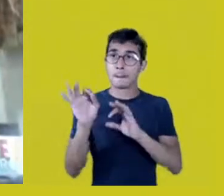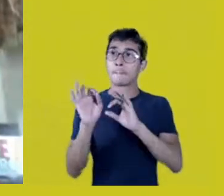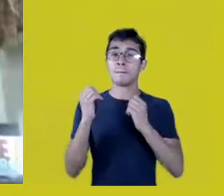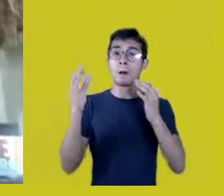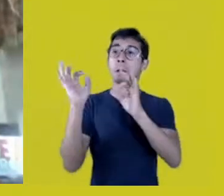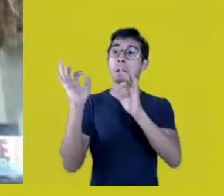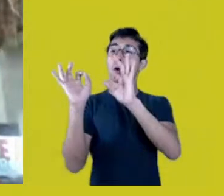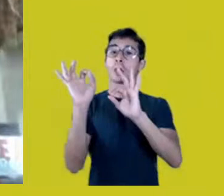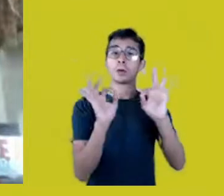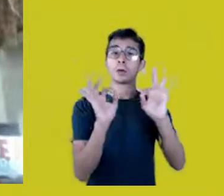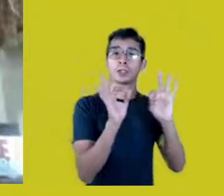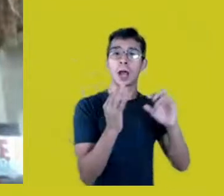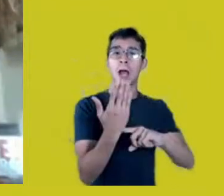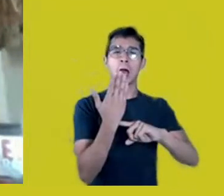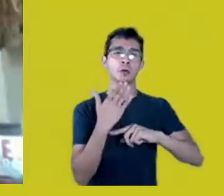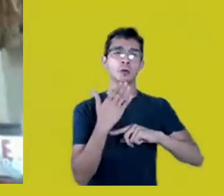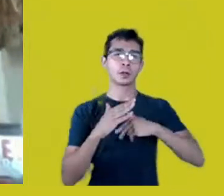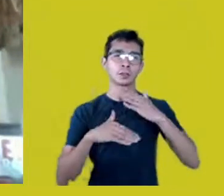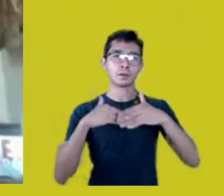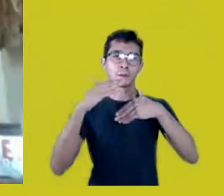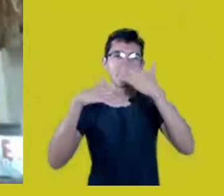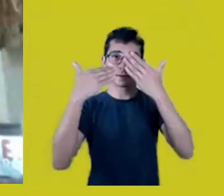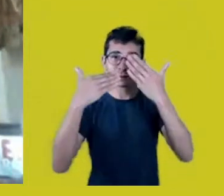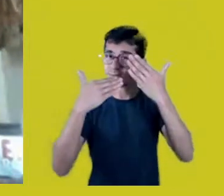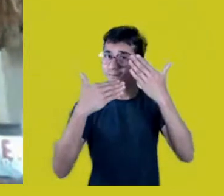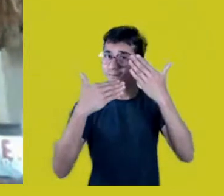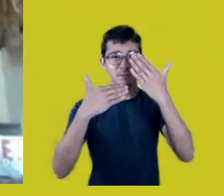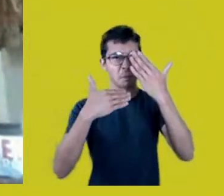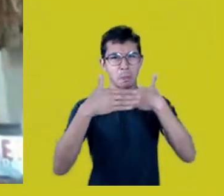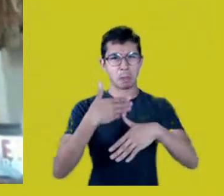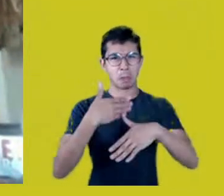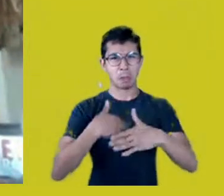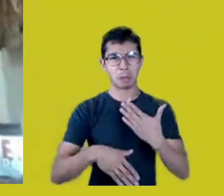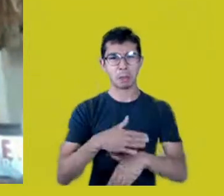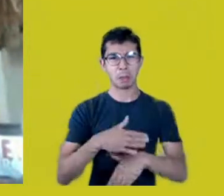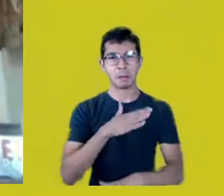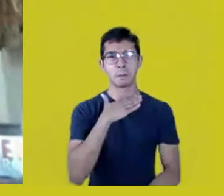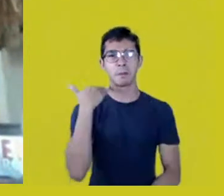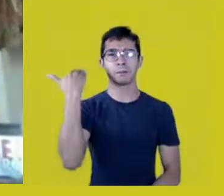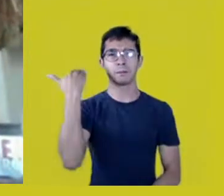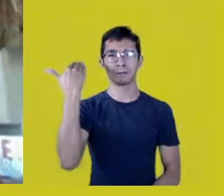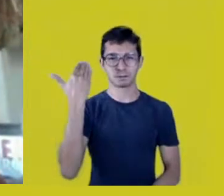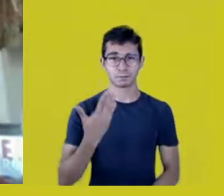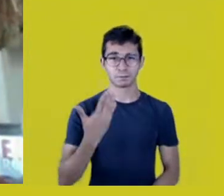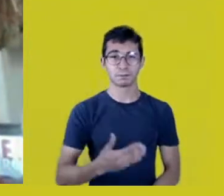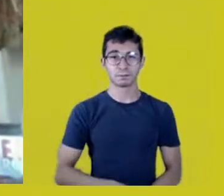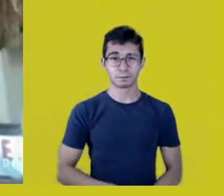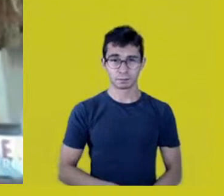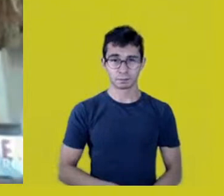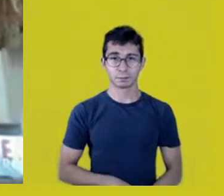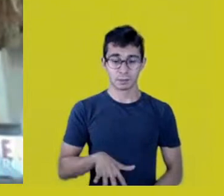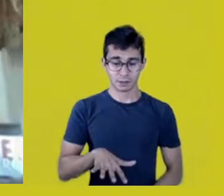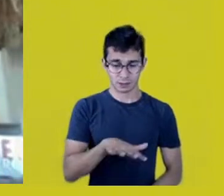but that mean death to us. Our territory, not only Mura,